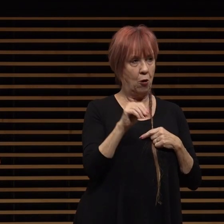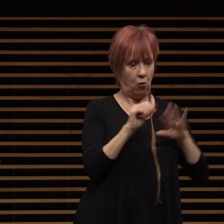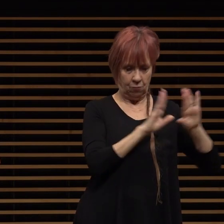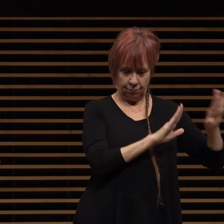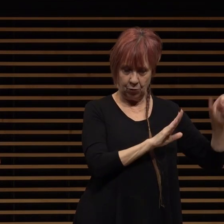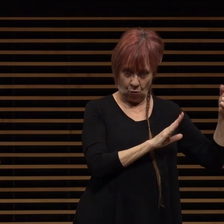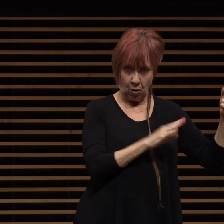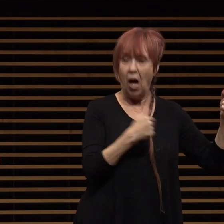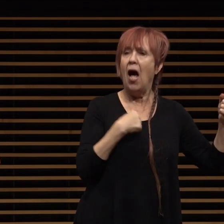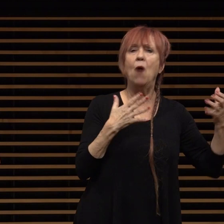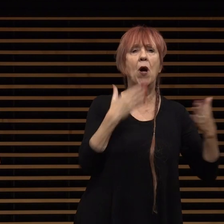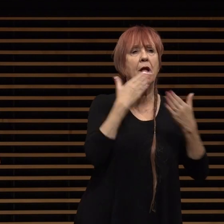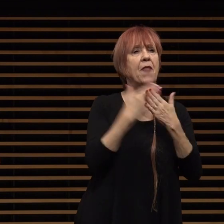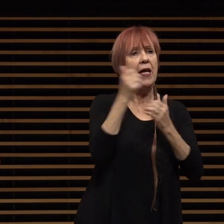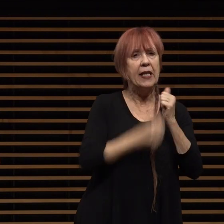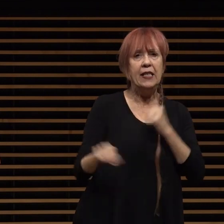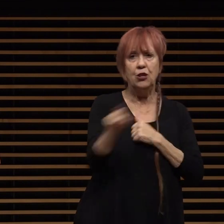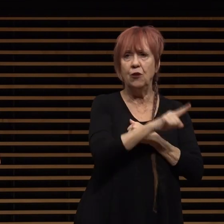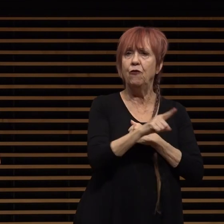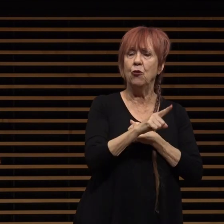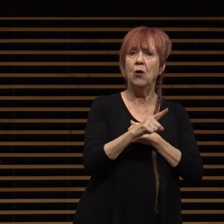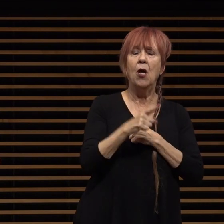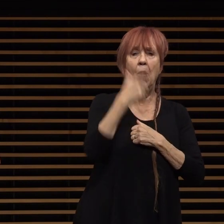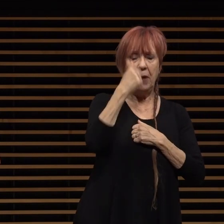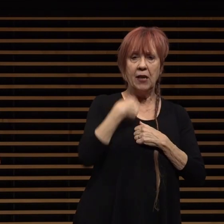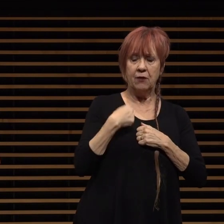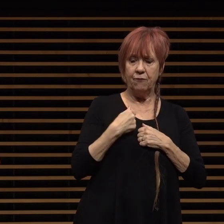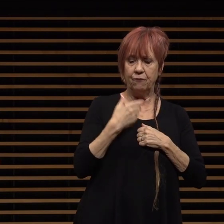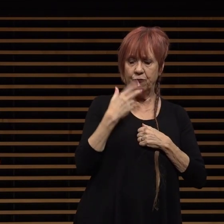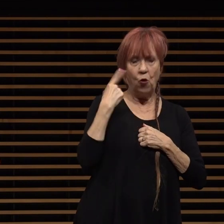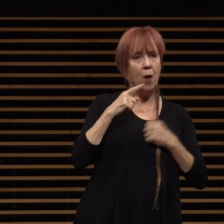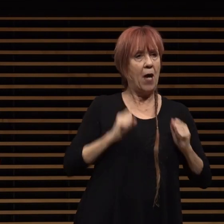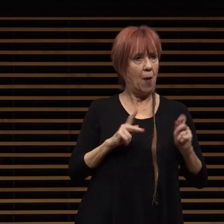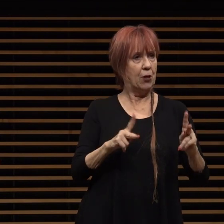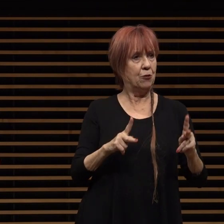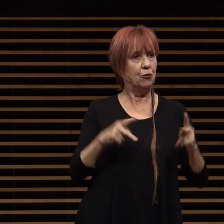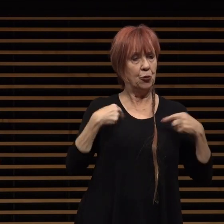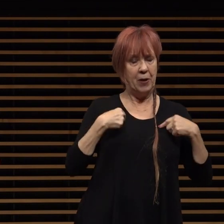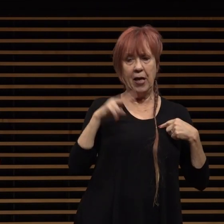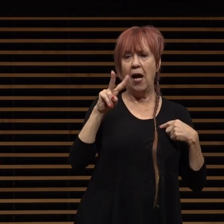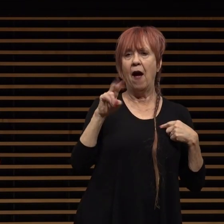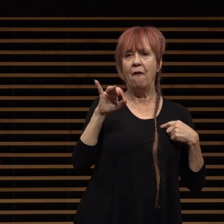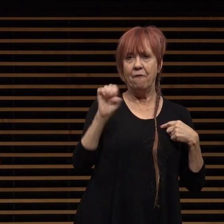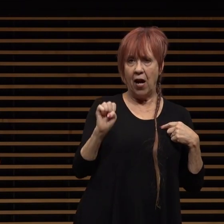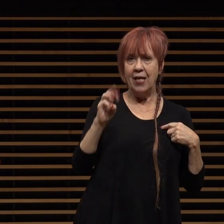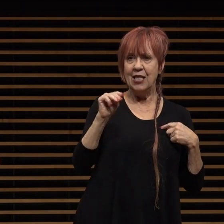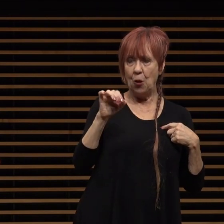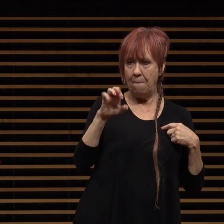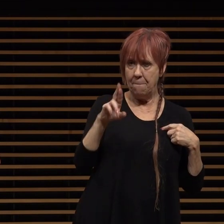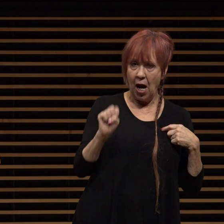for the opportunity to serve both as your vice mayor and the council member for district 7